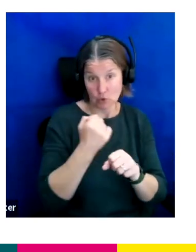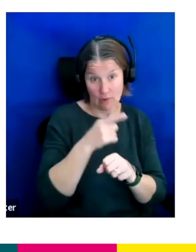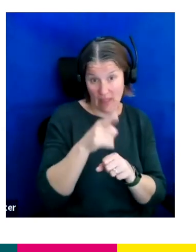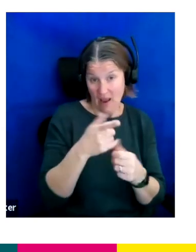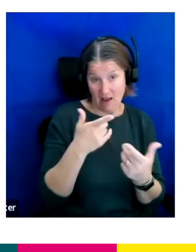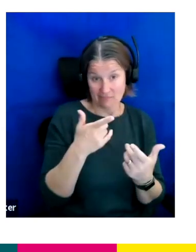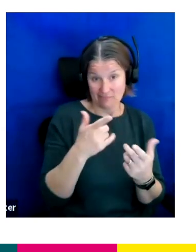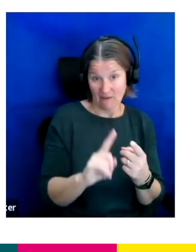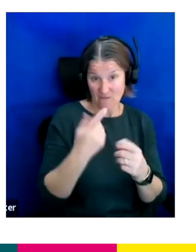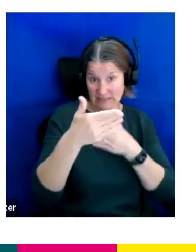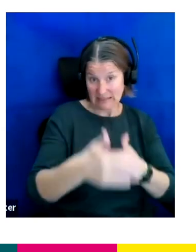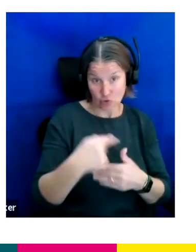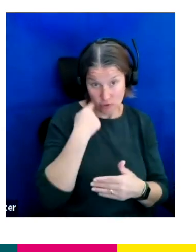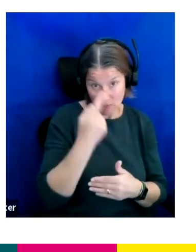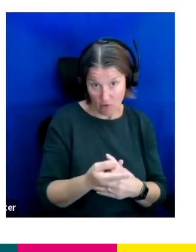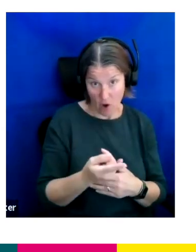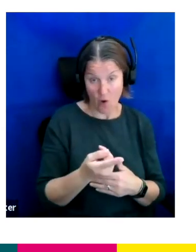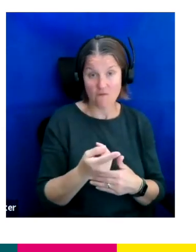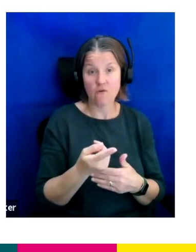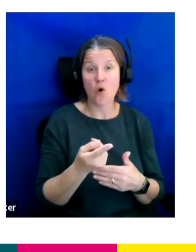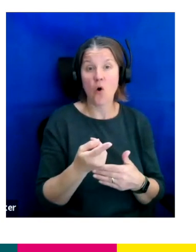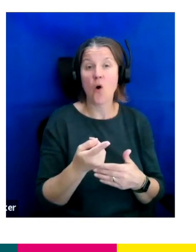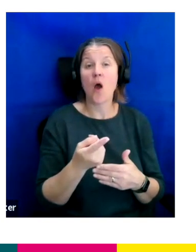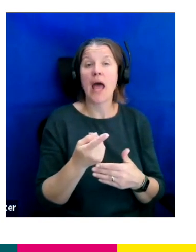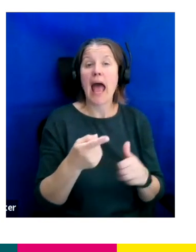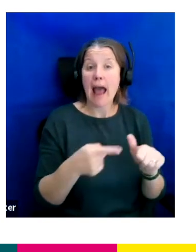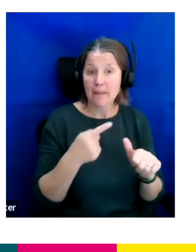our first session tomorrow for Amplify 2.0, which is fantastic.